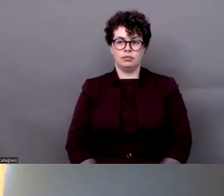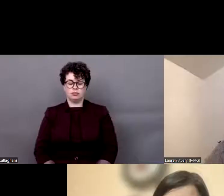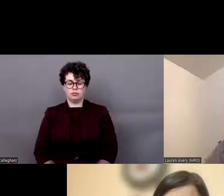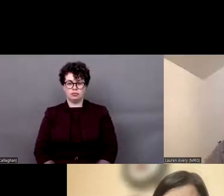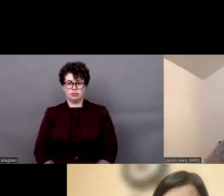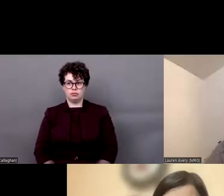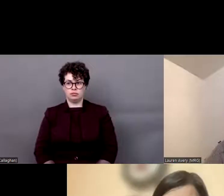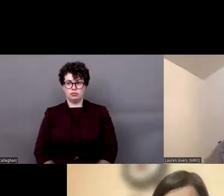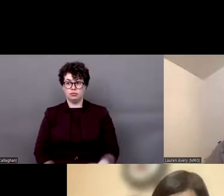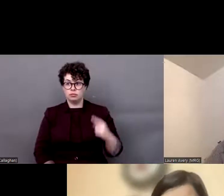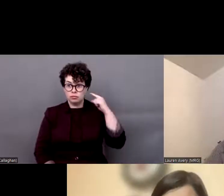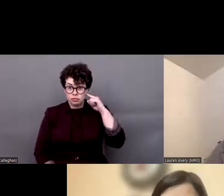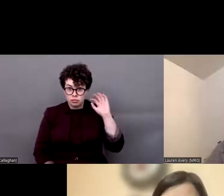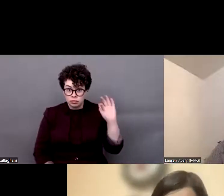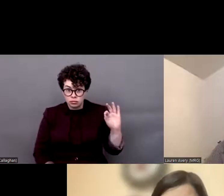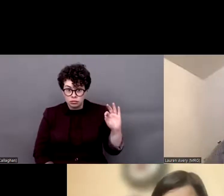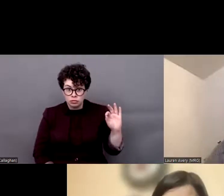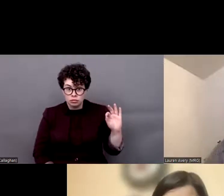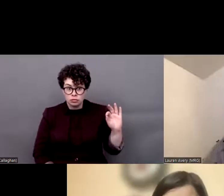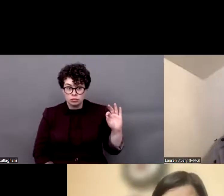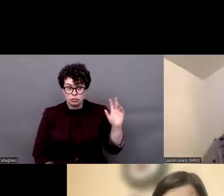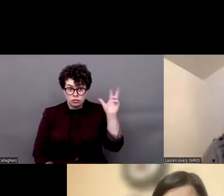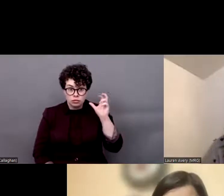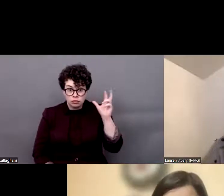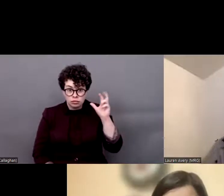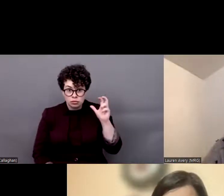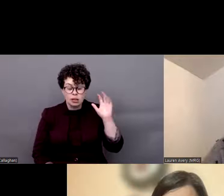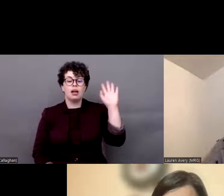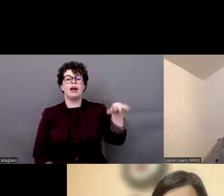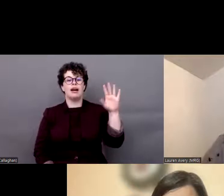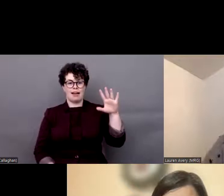Can you hear me? Oh, OK, now